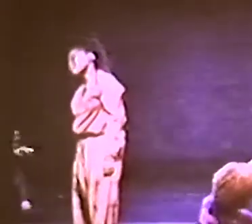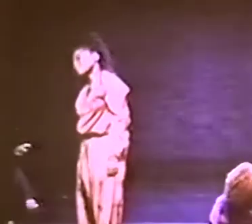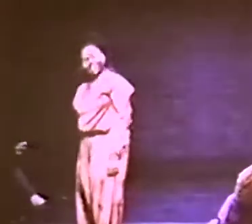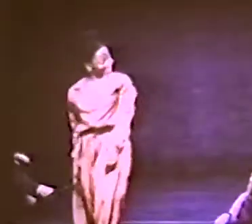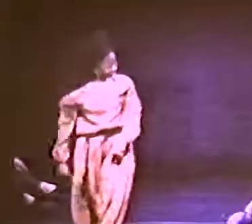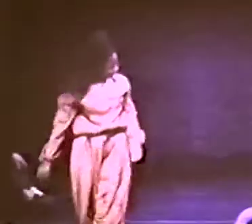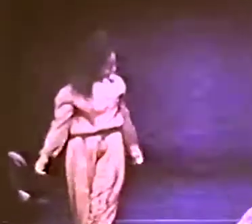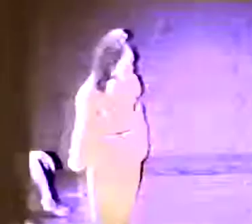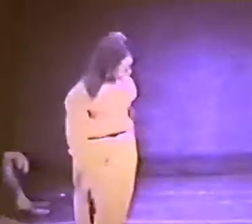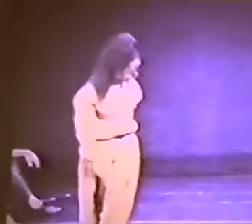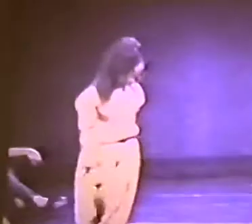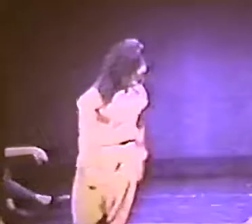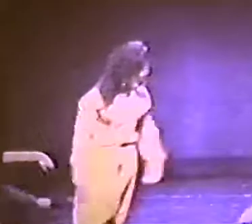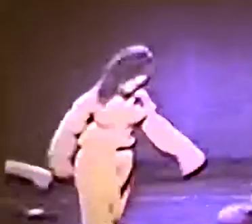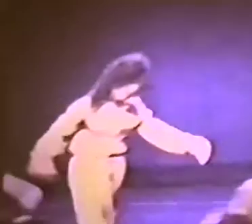[SHOUTING]